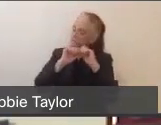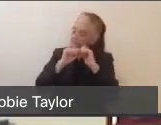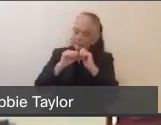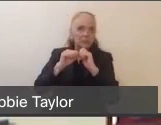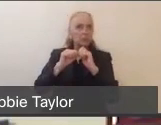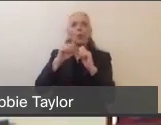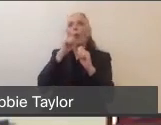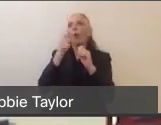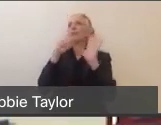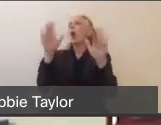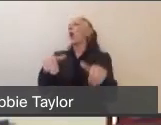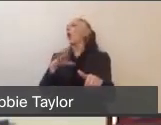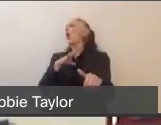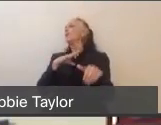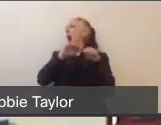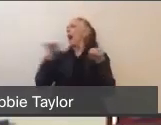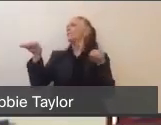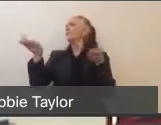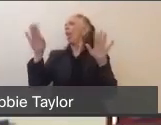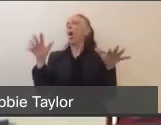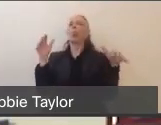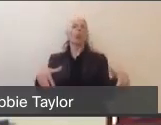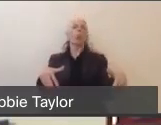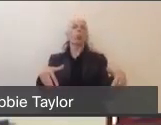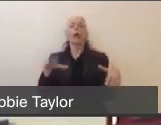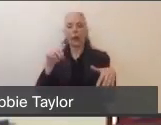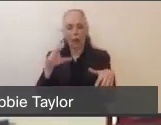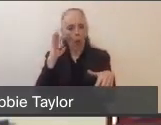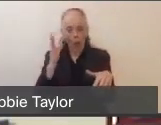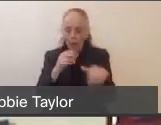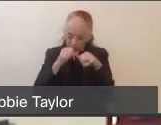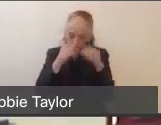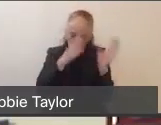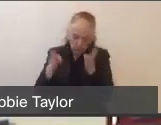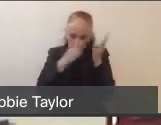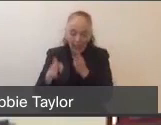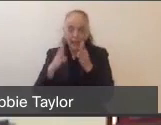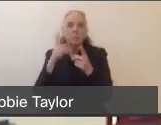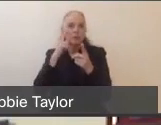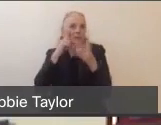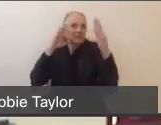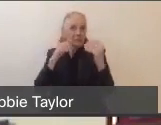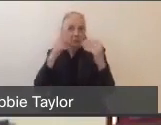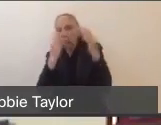make it more specific to the current situation, for the inevitable rise that we've seen across the country